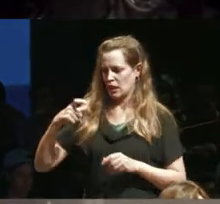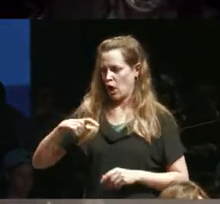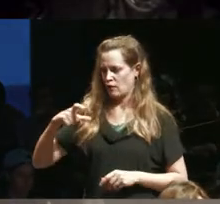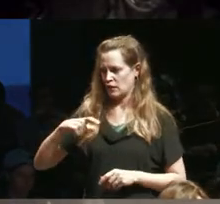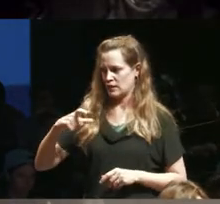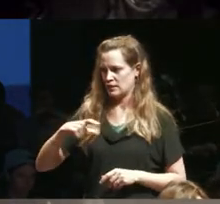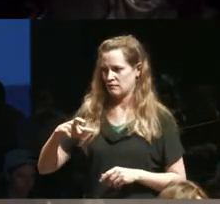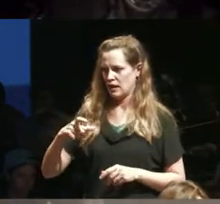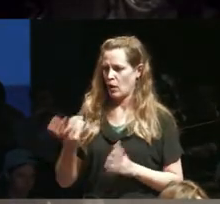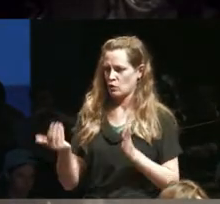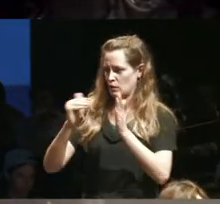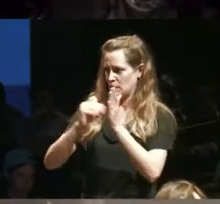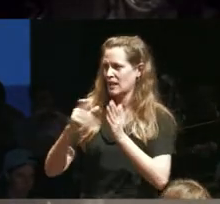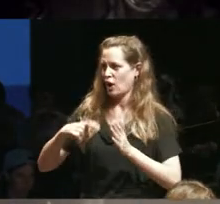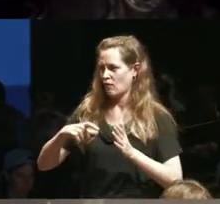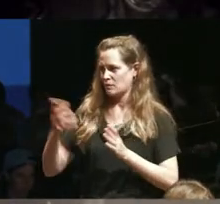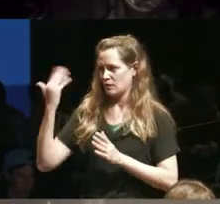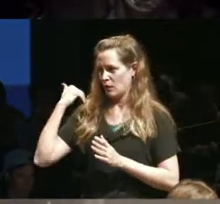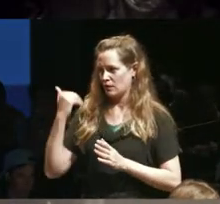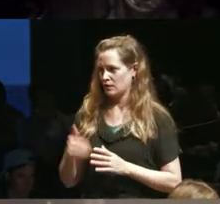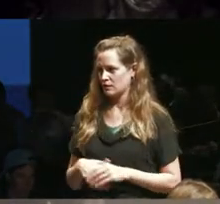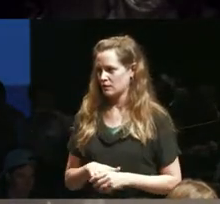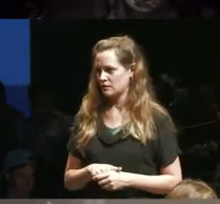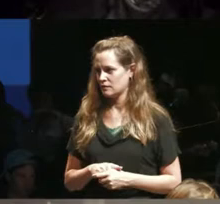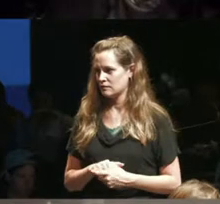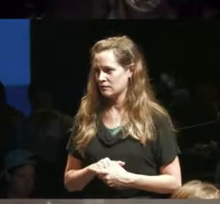think I'd like to repeat just to start to answer your question which was we